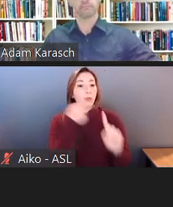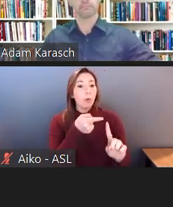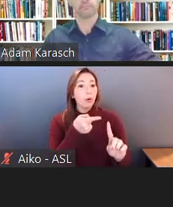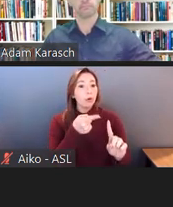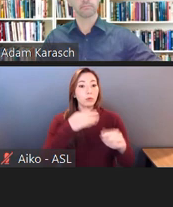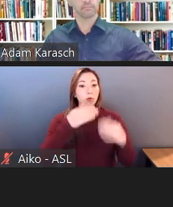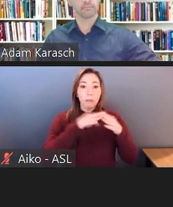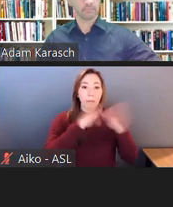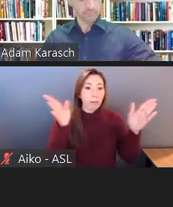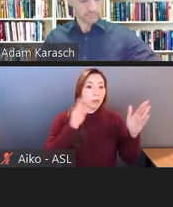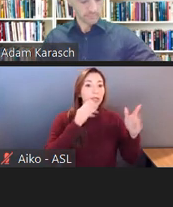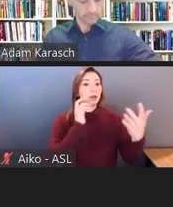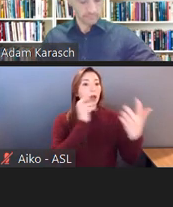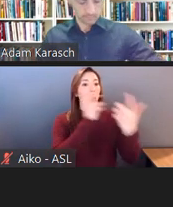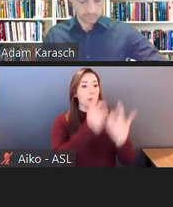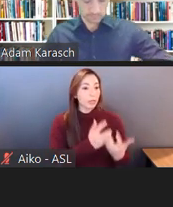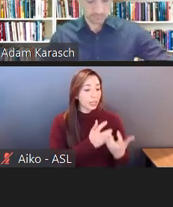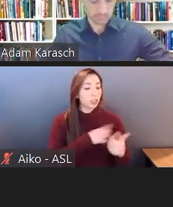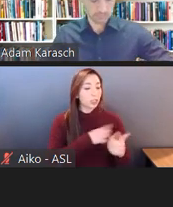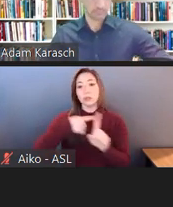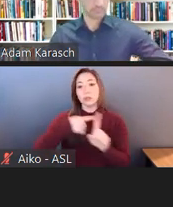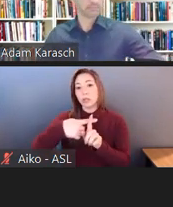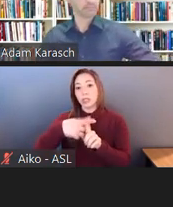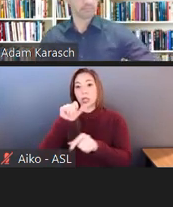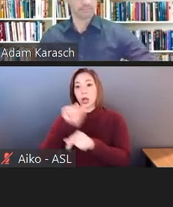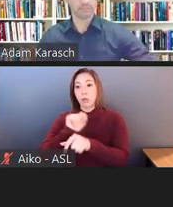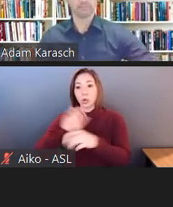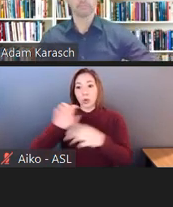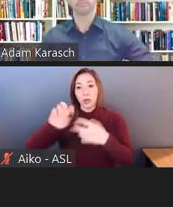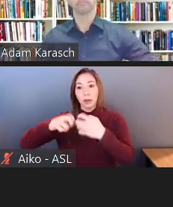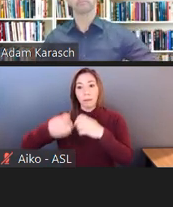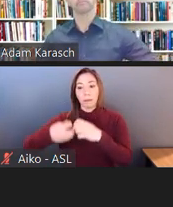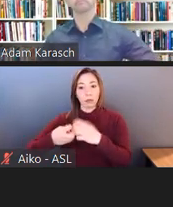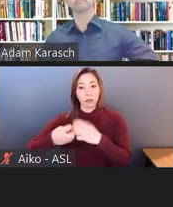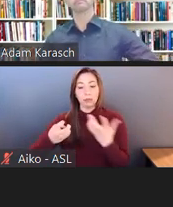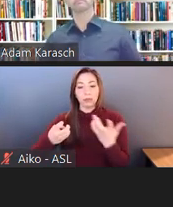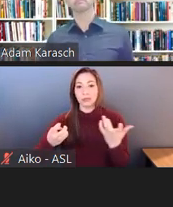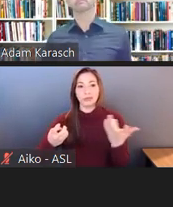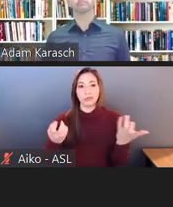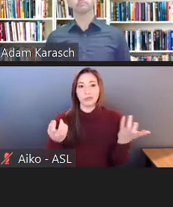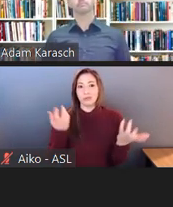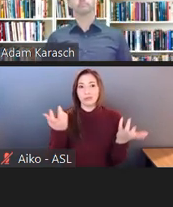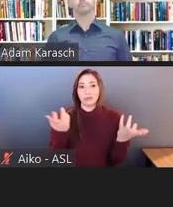and the employee issues is just that. You can't charge employees.